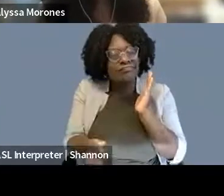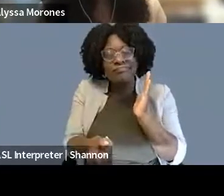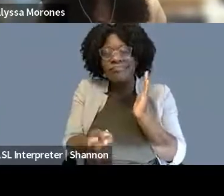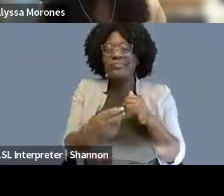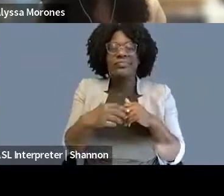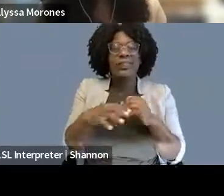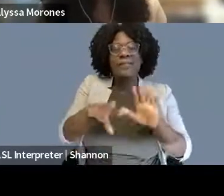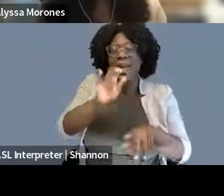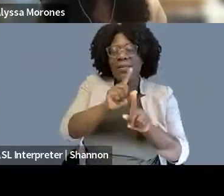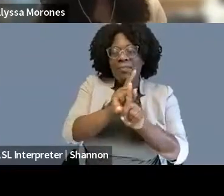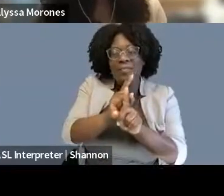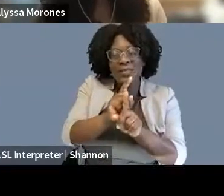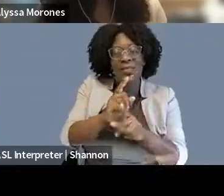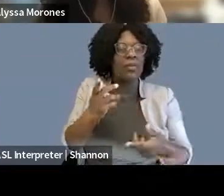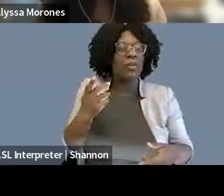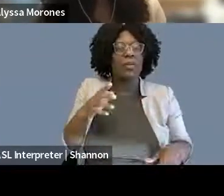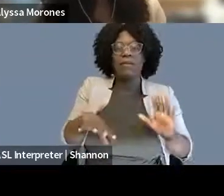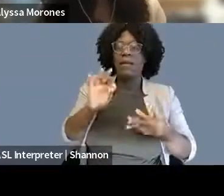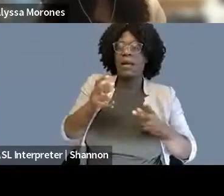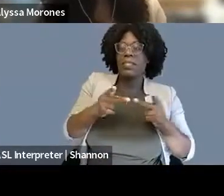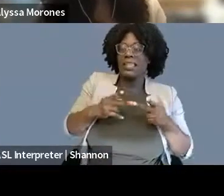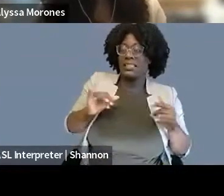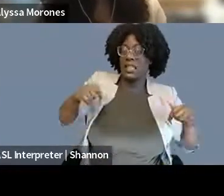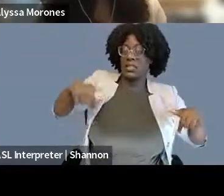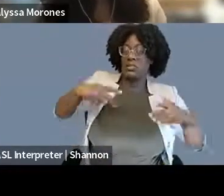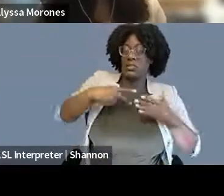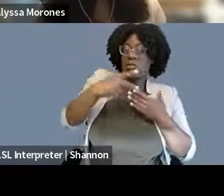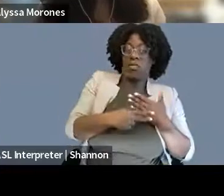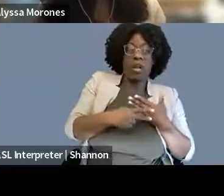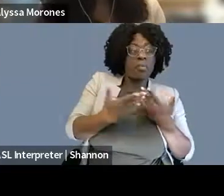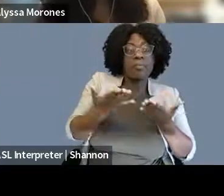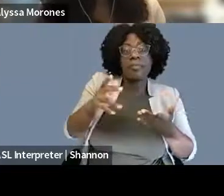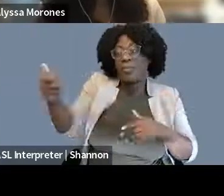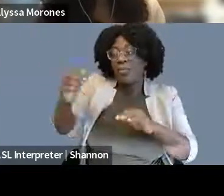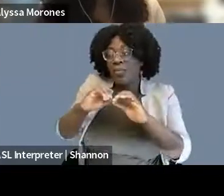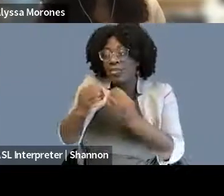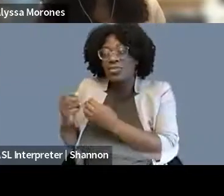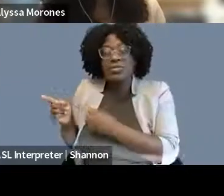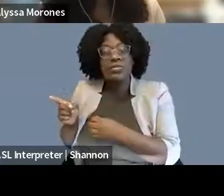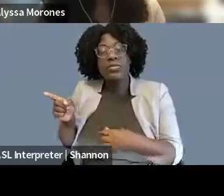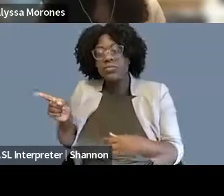find places like IfRFA and other organizations that are particularly working on adding more voices